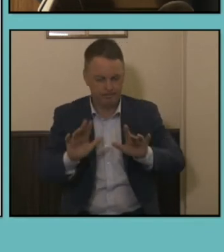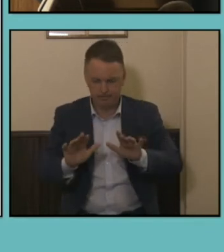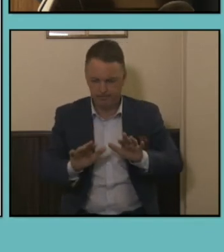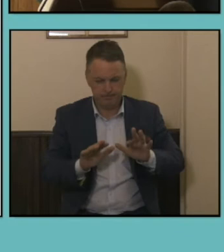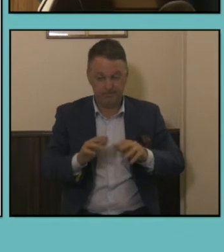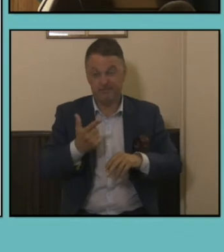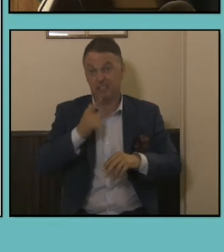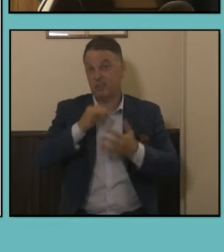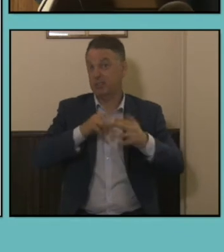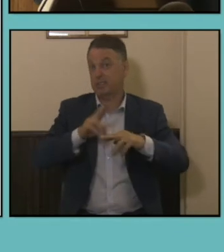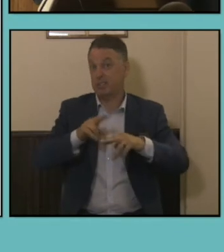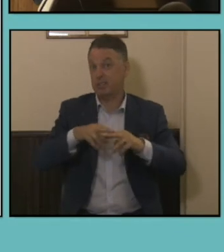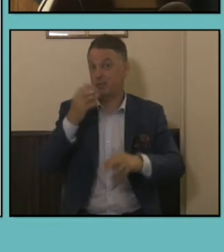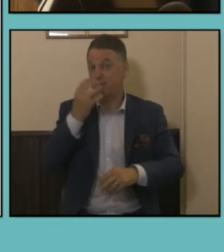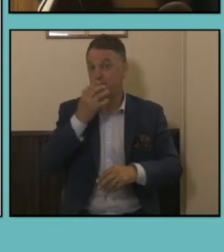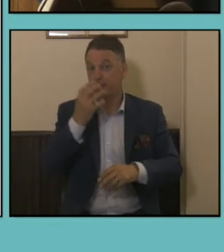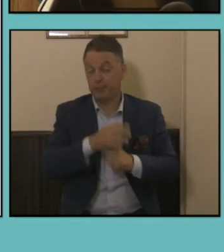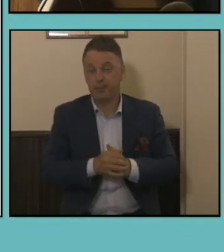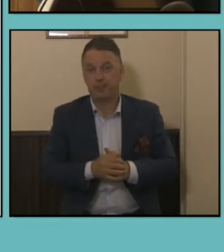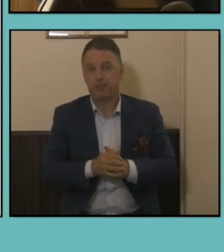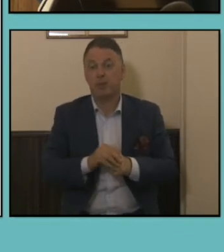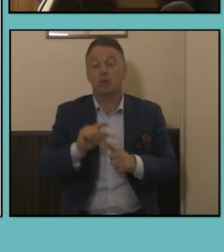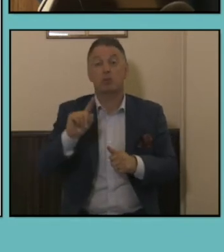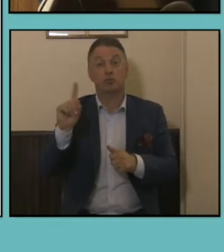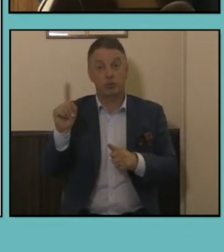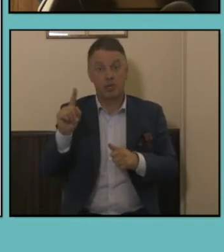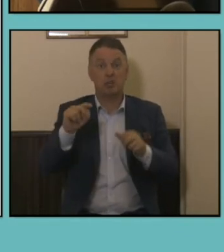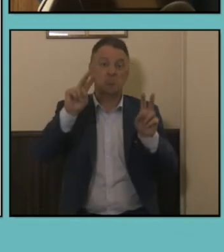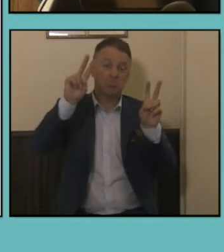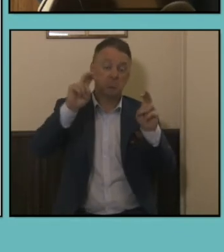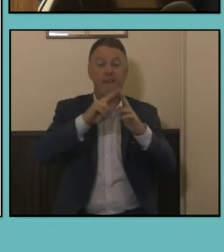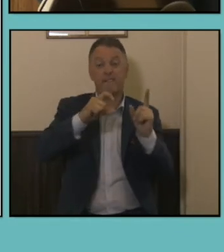number of the topics we're looking at today; such as field of study, level of